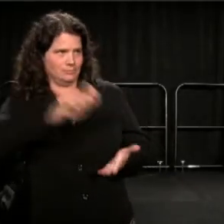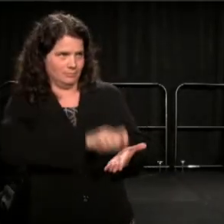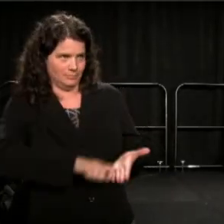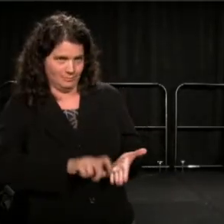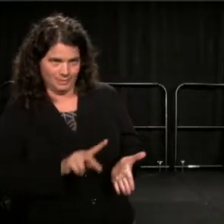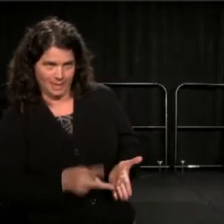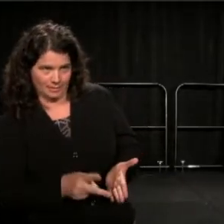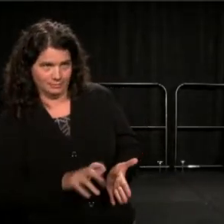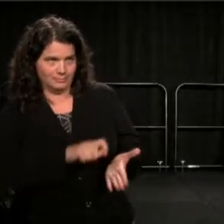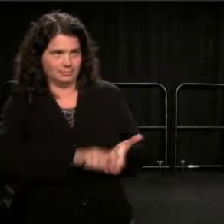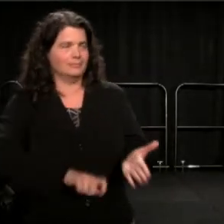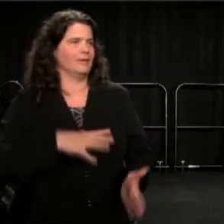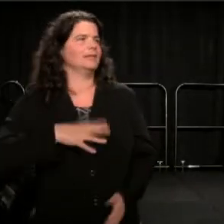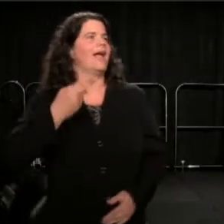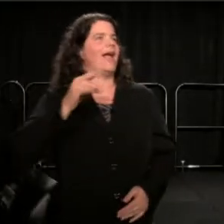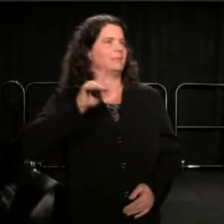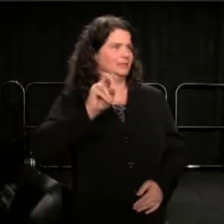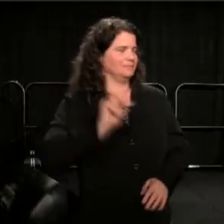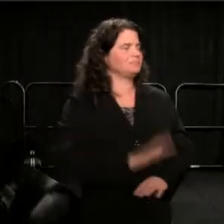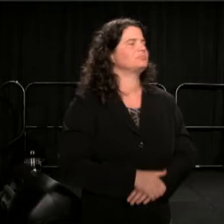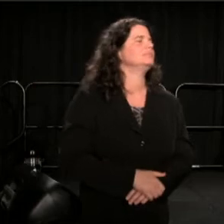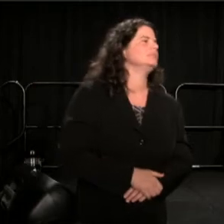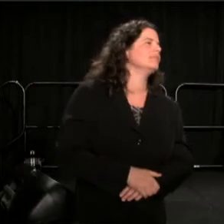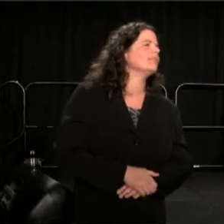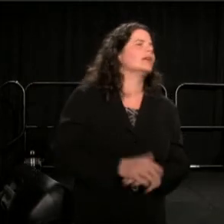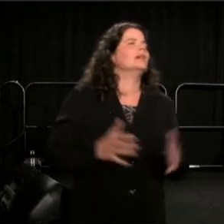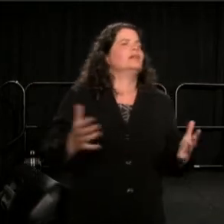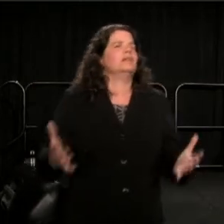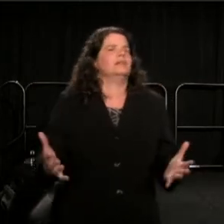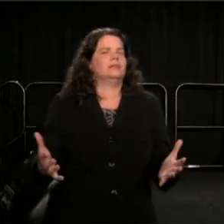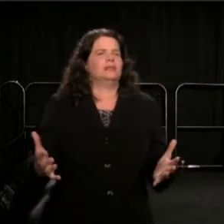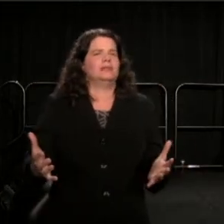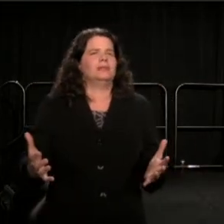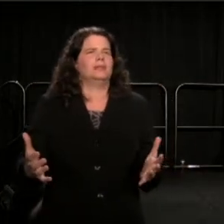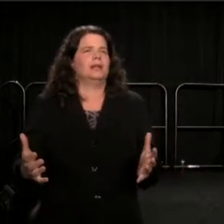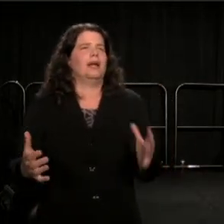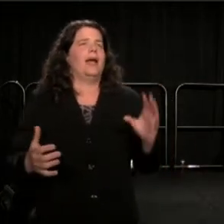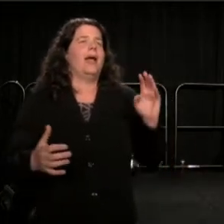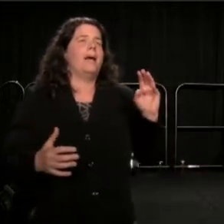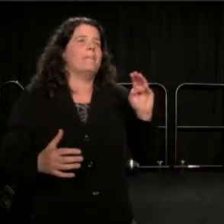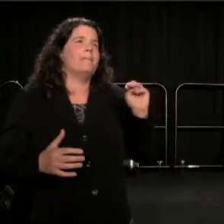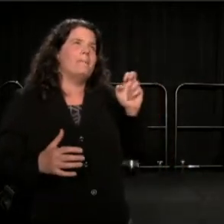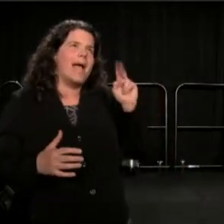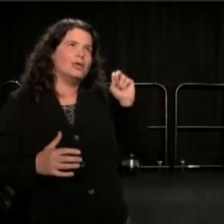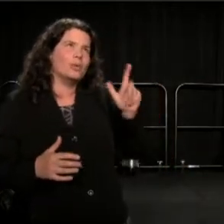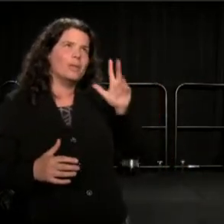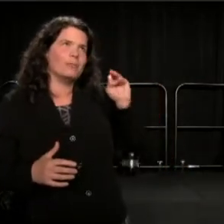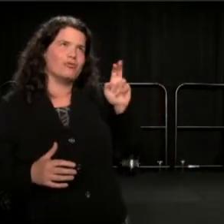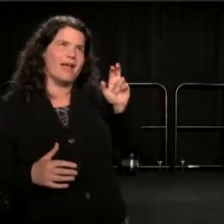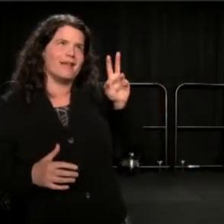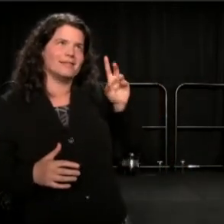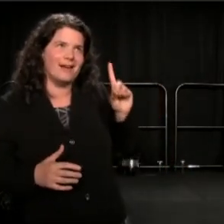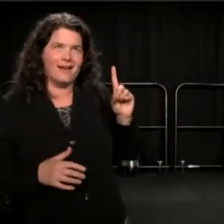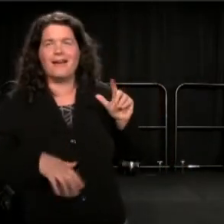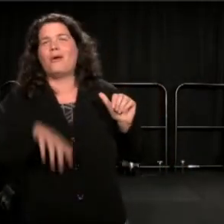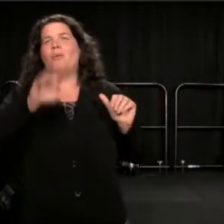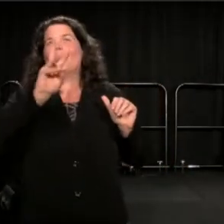Imagine a conversation with Manuel Miranda, Wilson and Brustein. What would Wilson or Brustein think of a Latino